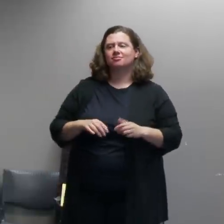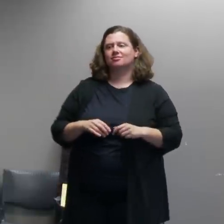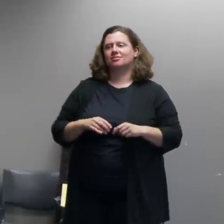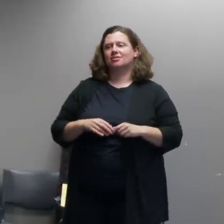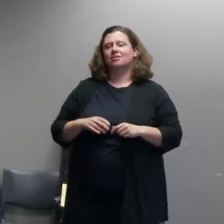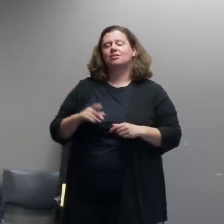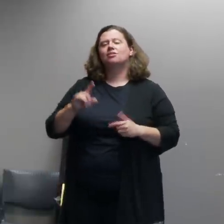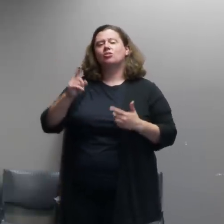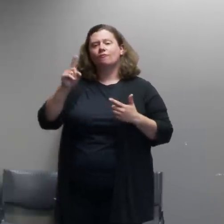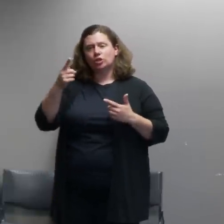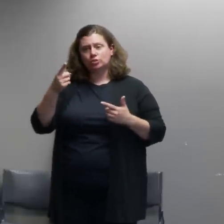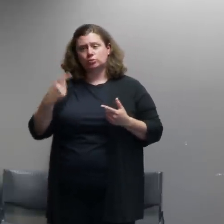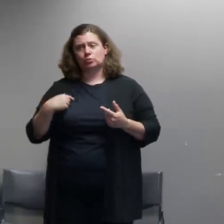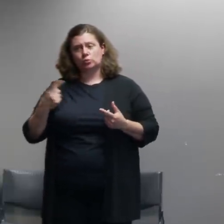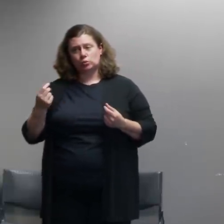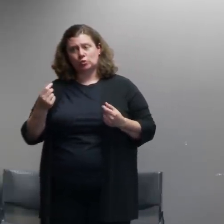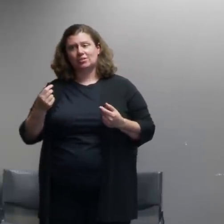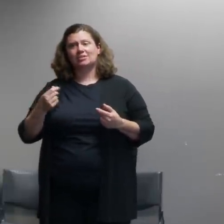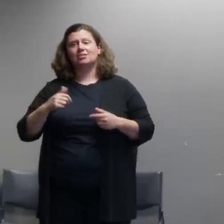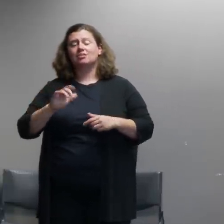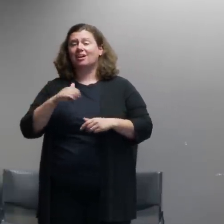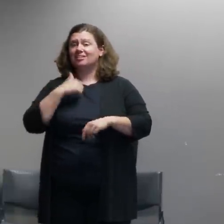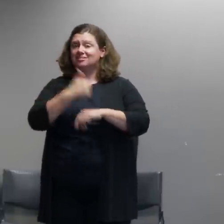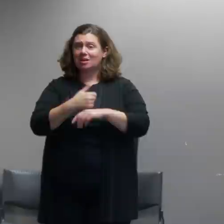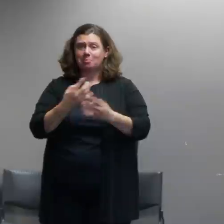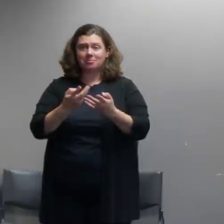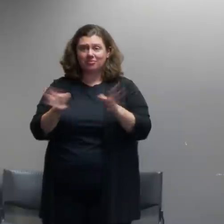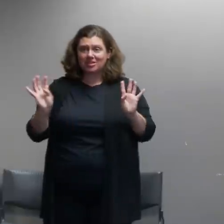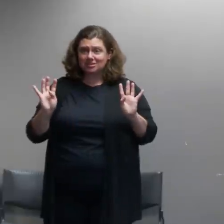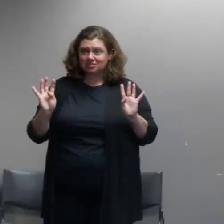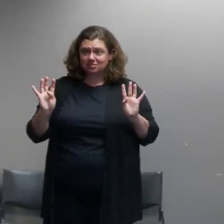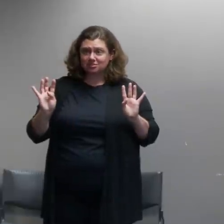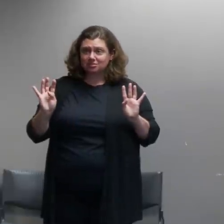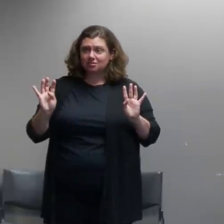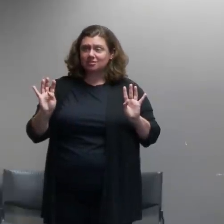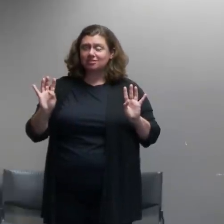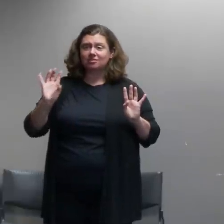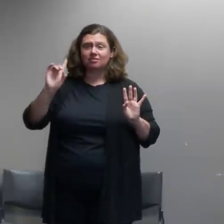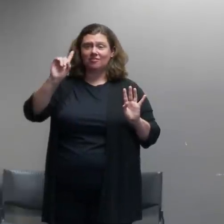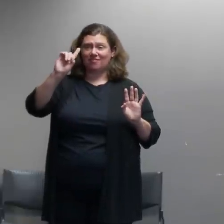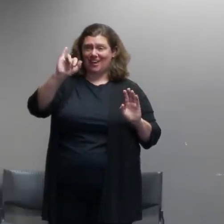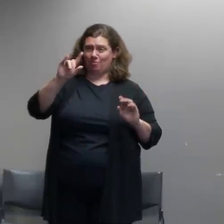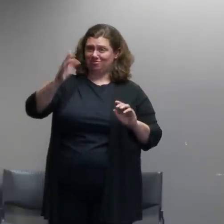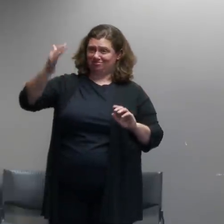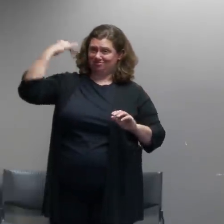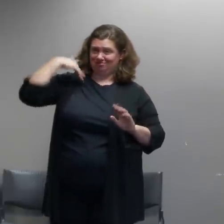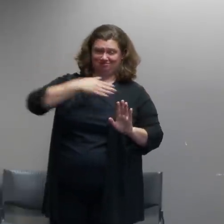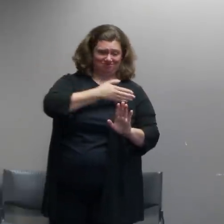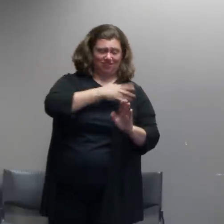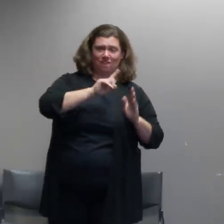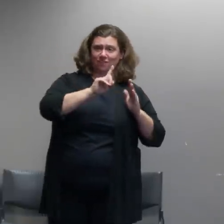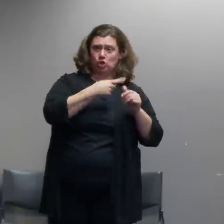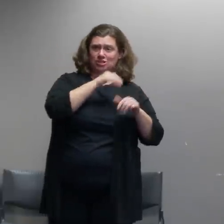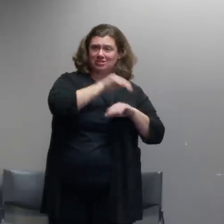up the fence after the first night in which the situation just kind of showed up on our doorstep